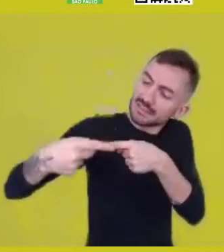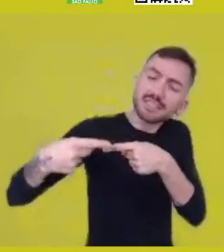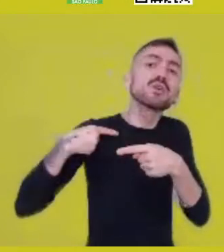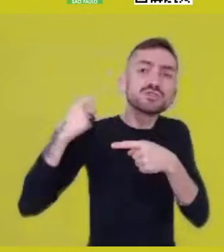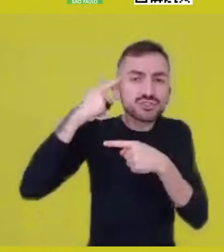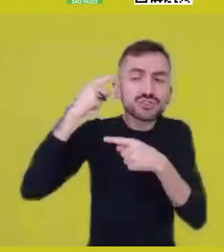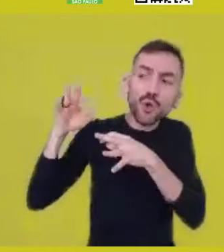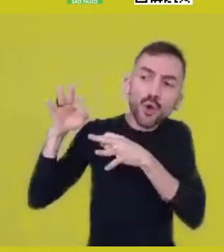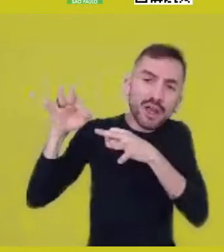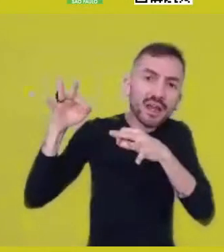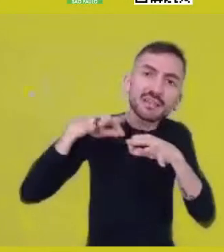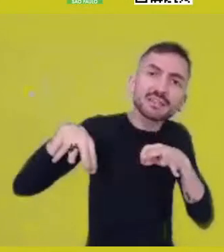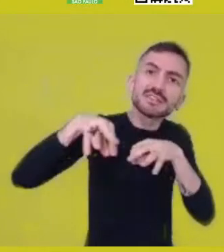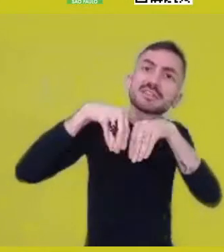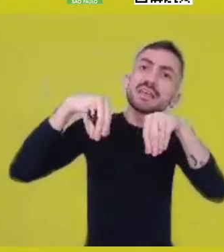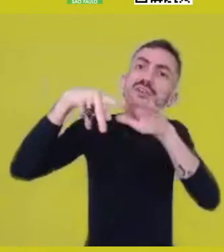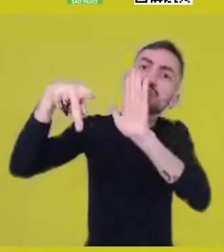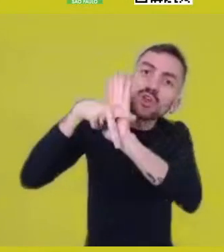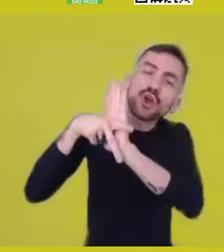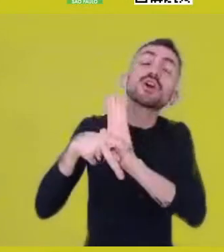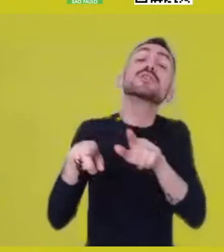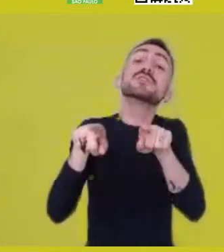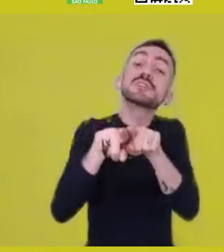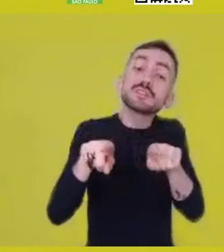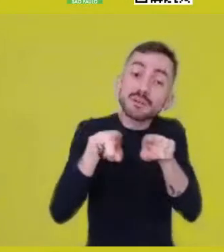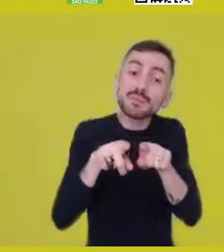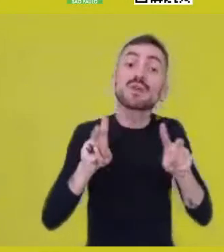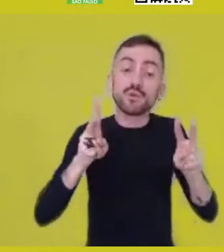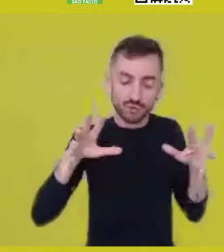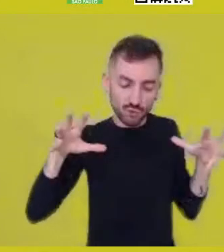and, mainly, has kept the black population alive